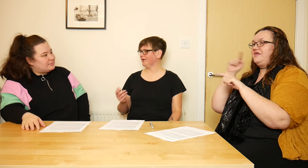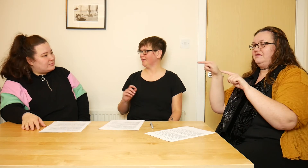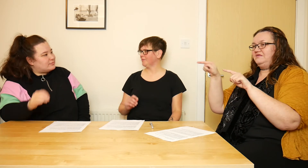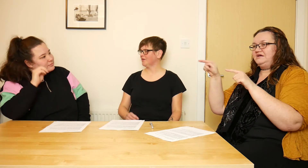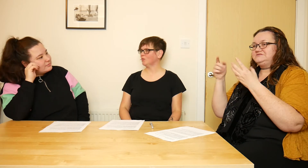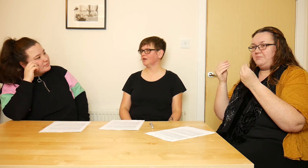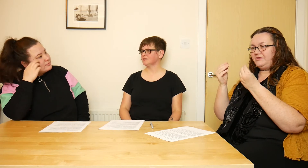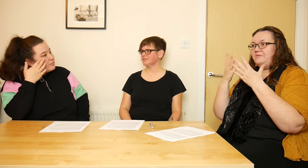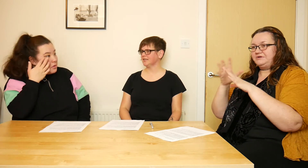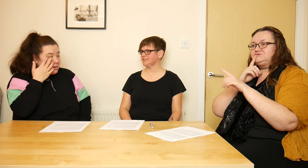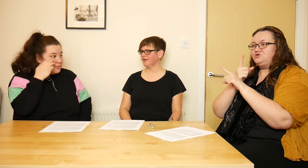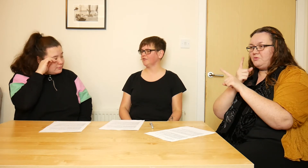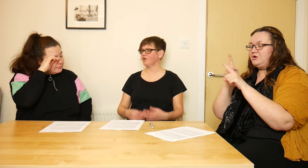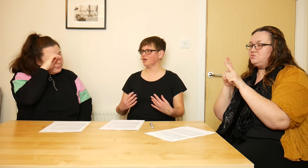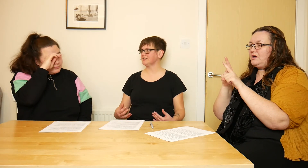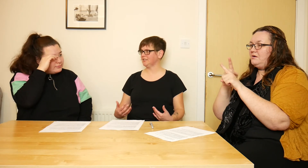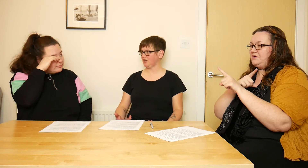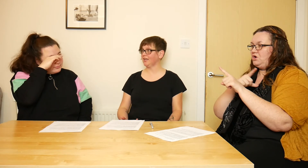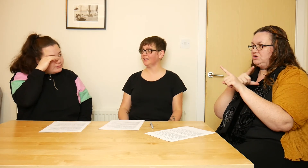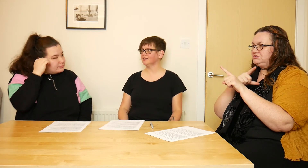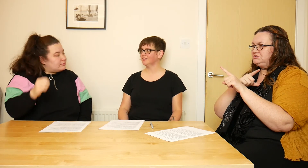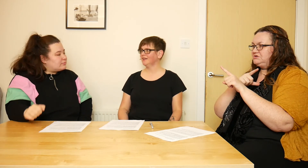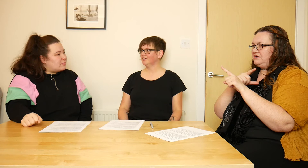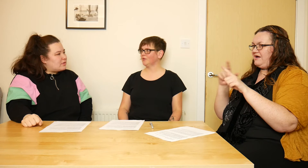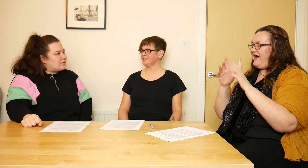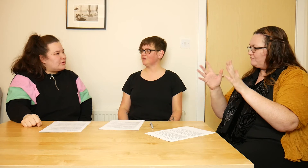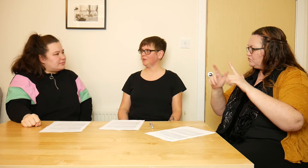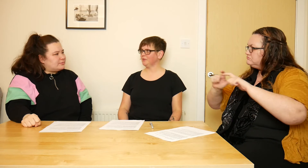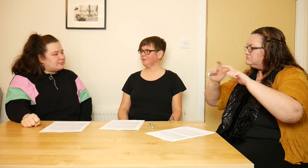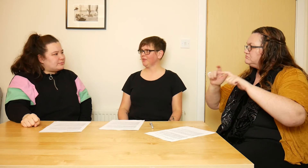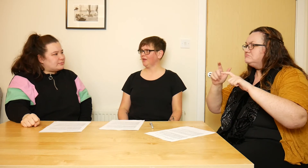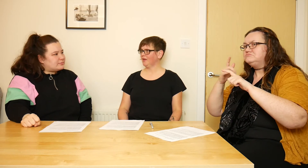as well is this idea of constantly checking in with deaf people,